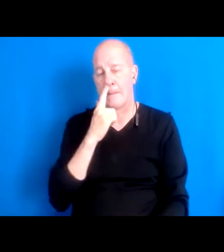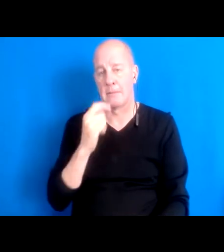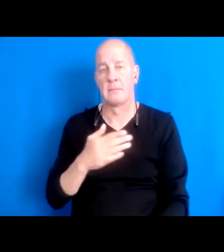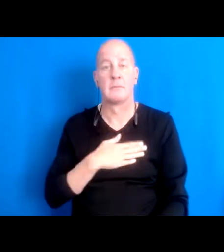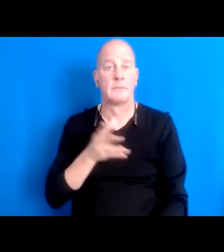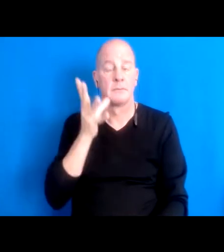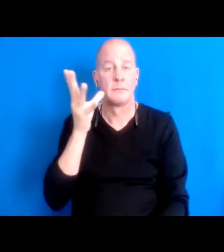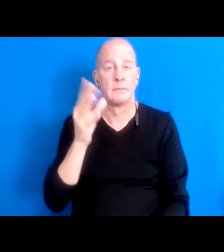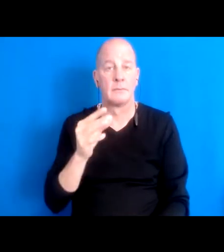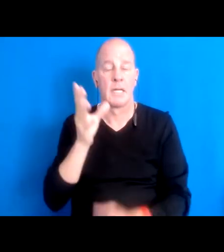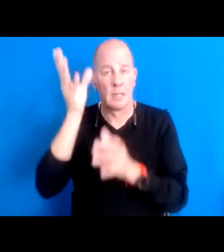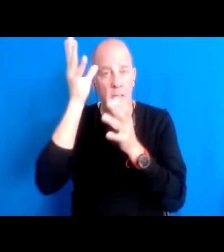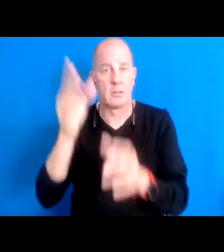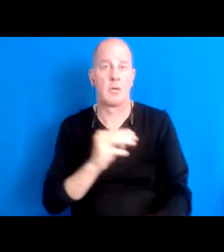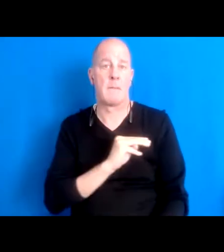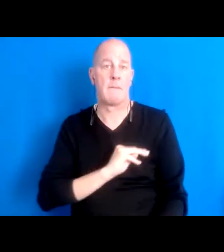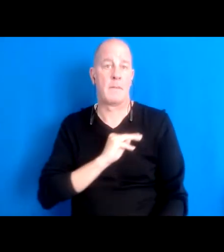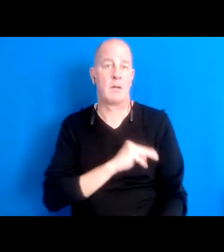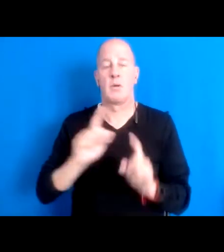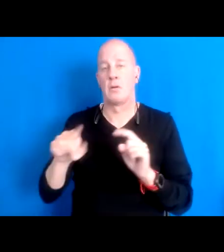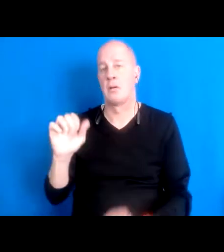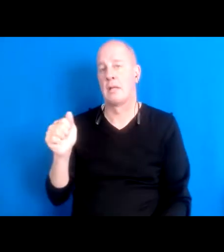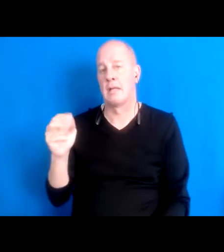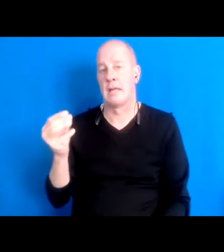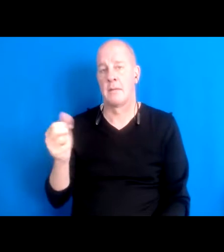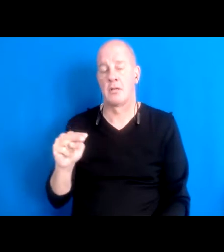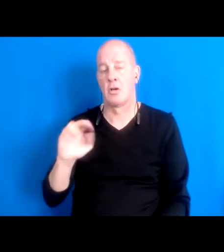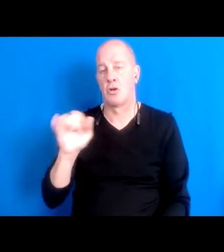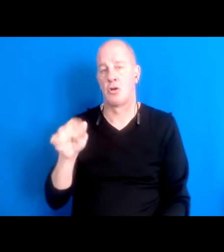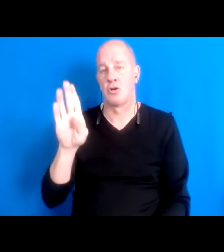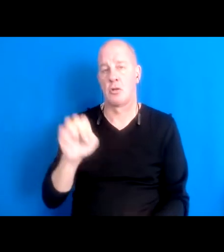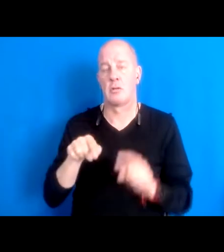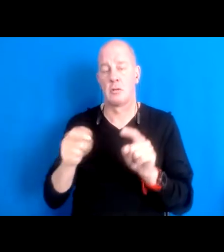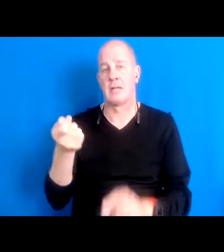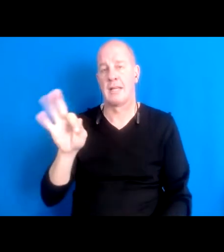went to the Amazon jungle in the 50s, and they were the first contact with that humanity